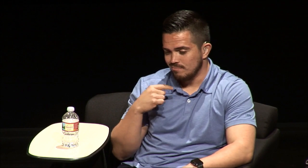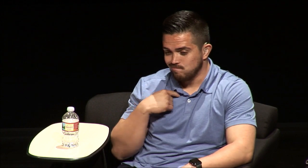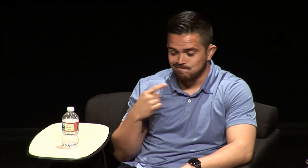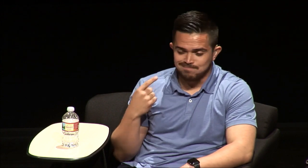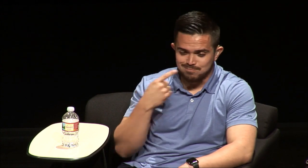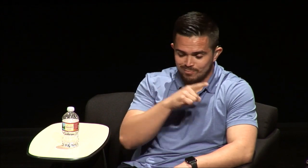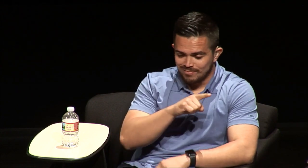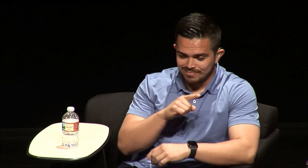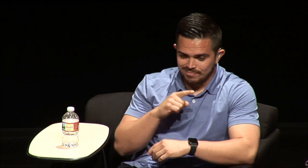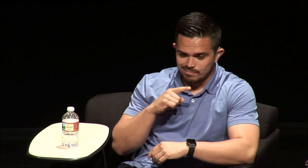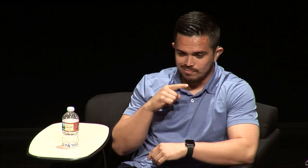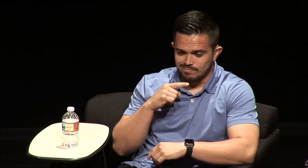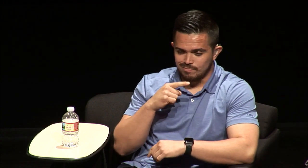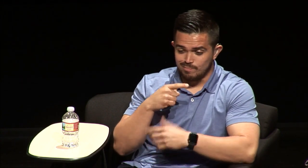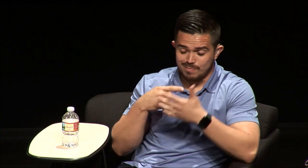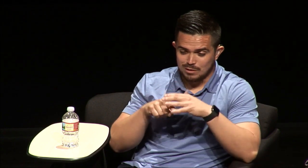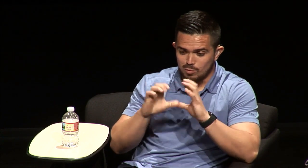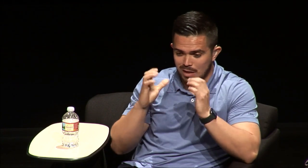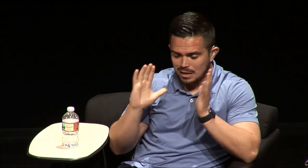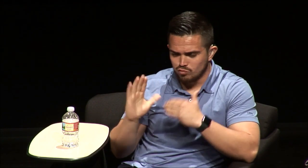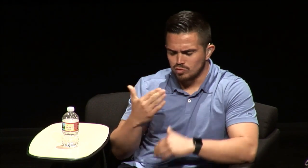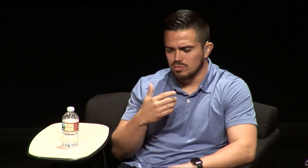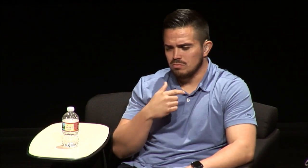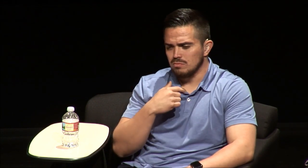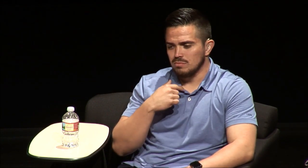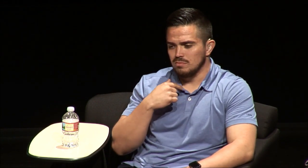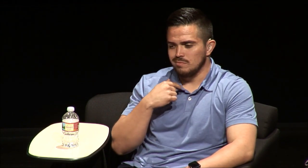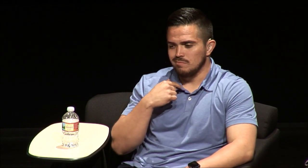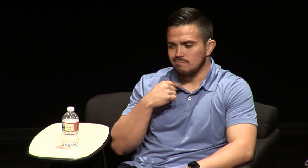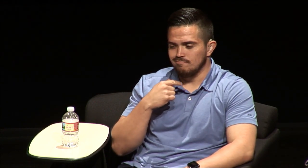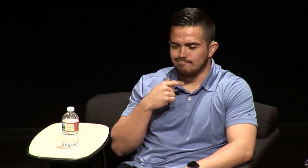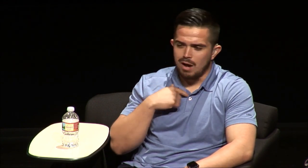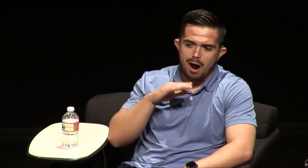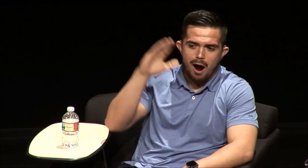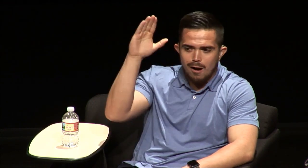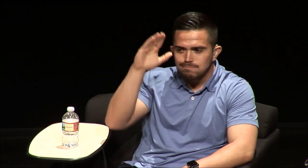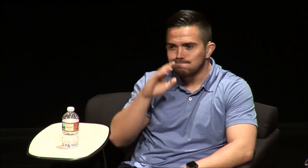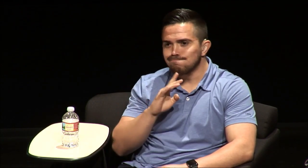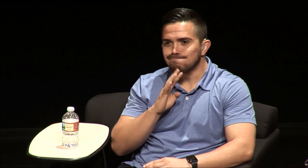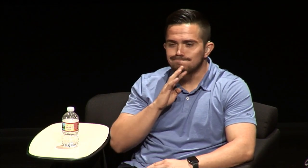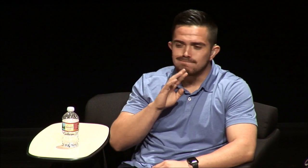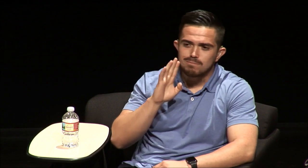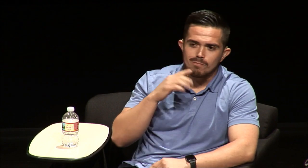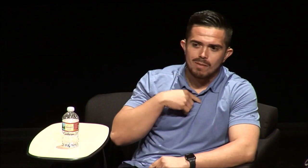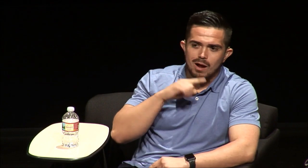being in elementary school and I'm in a mainstream classroom and I'd raised my